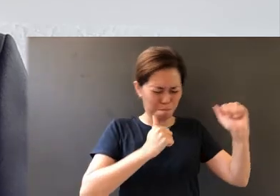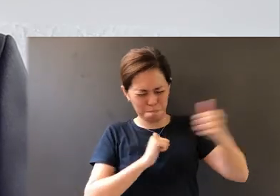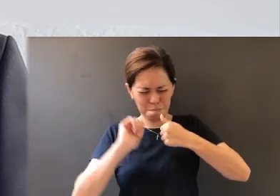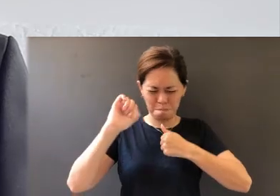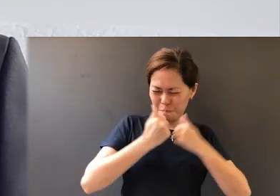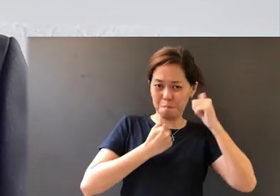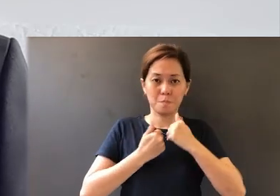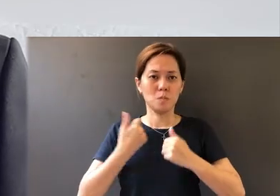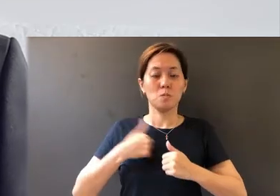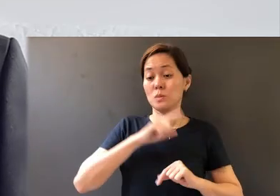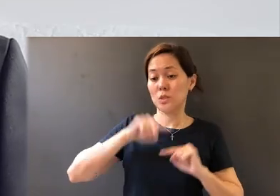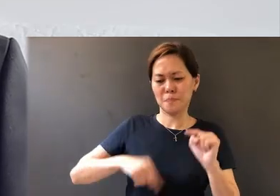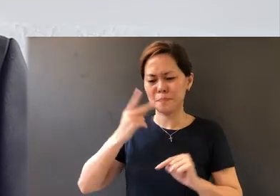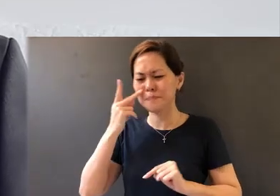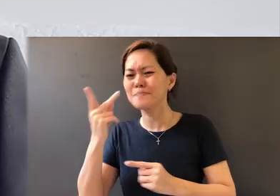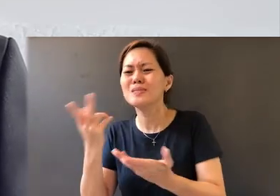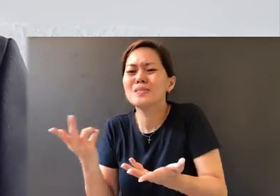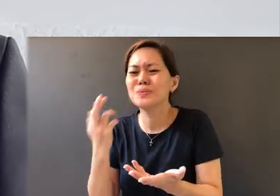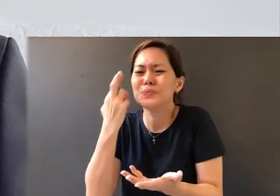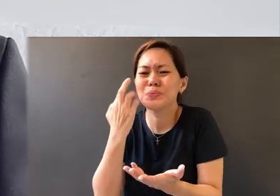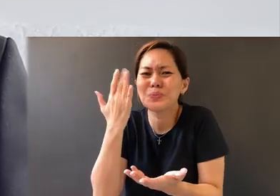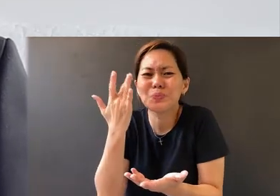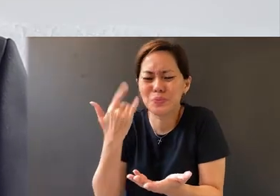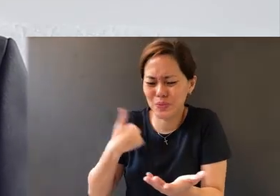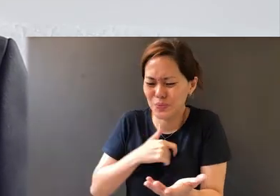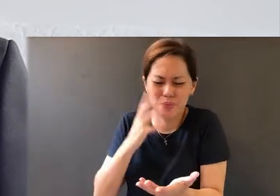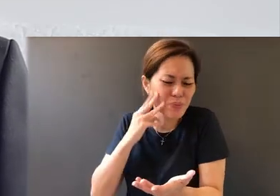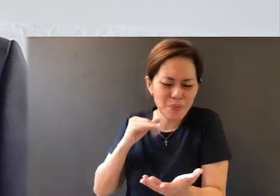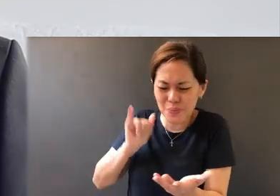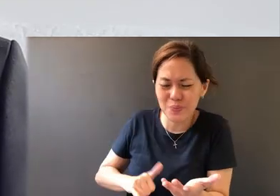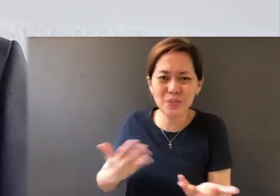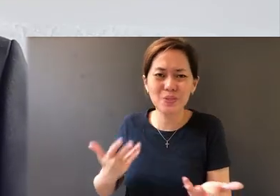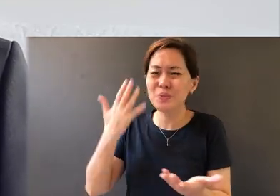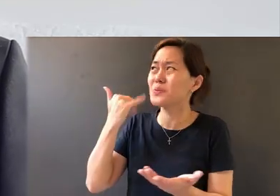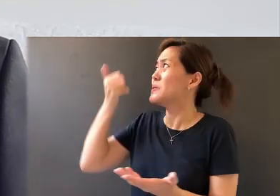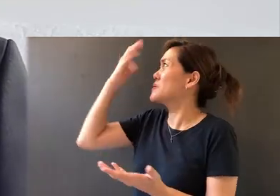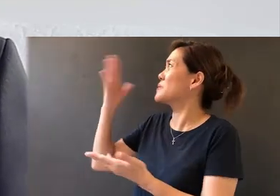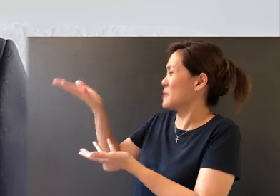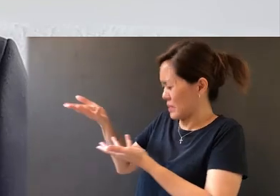we cannot see the reason why we are going through it. Why did God allow this